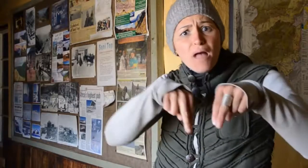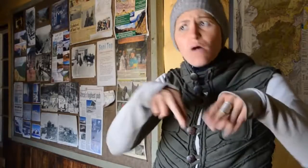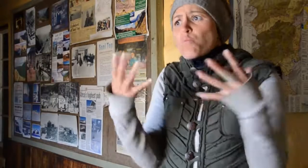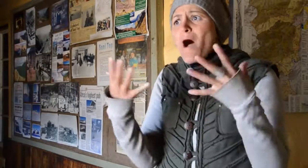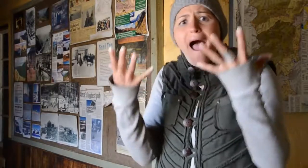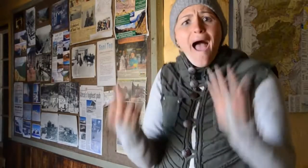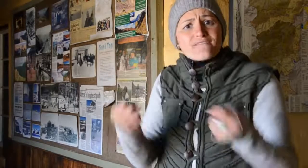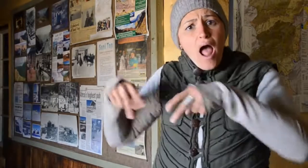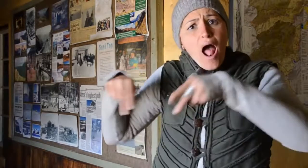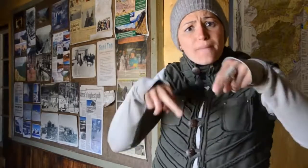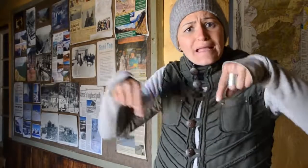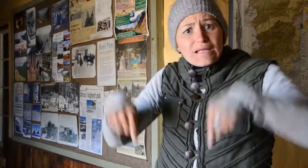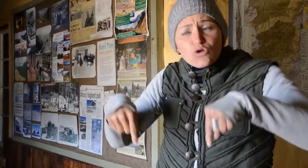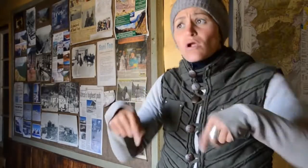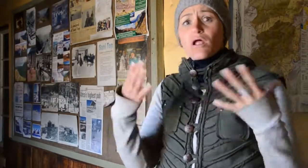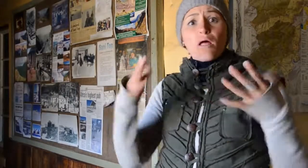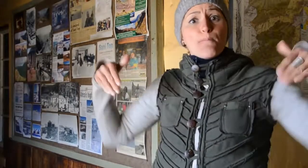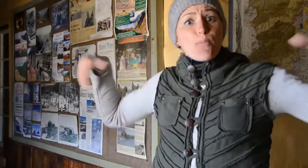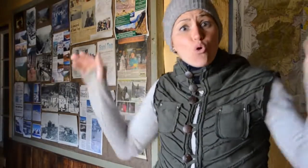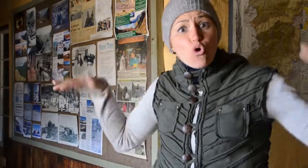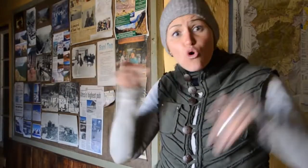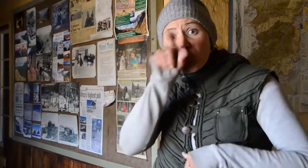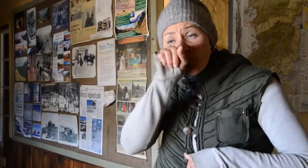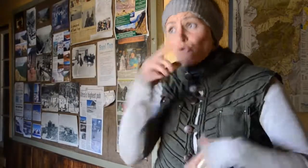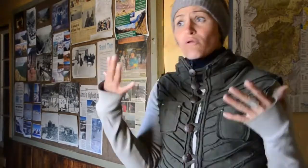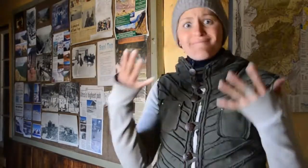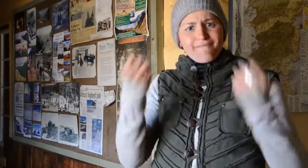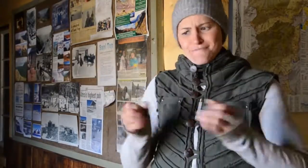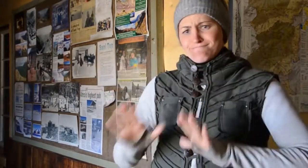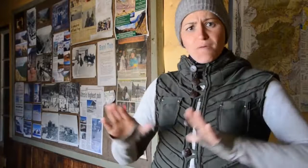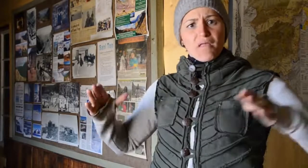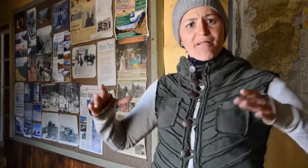up here, such as how many animals, how many birds, and many more.